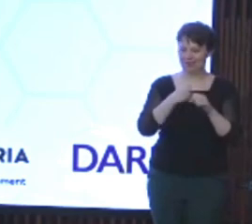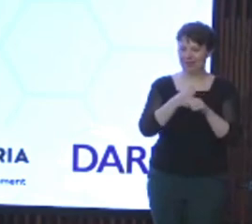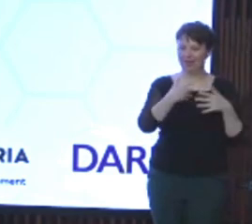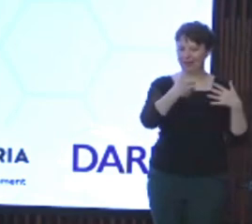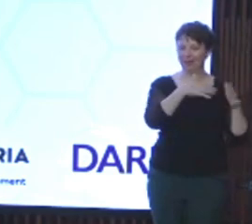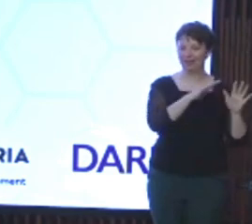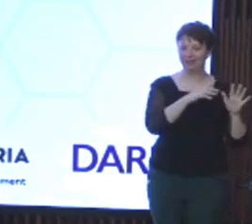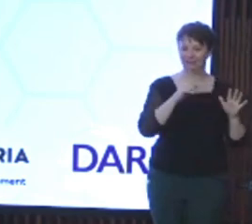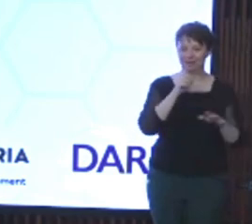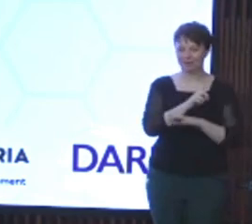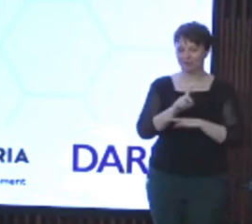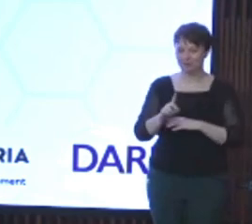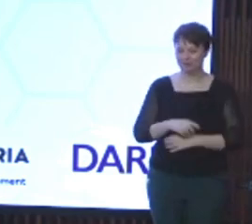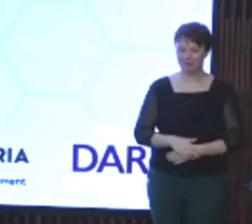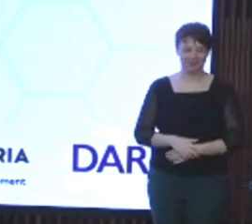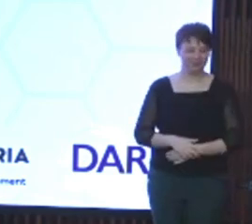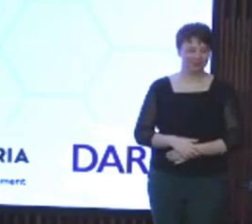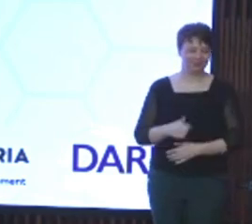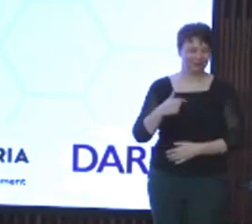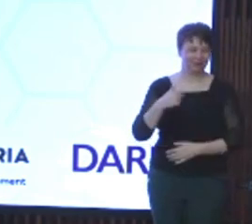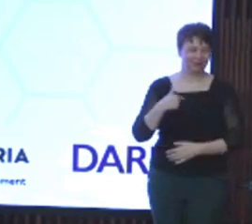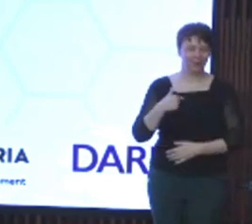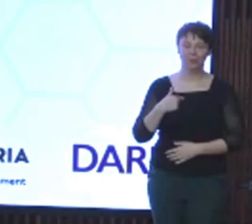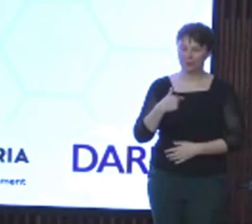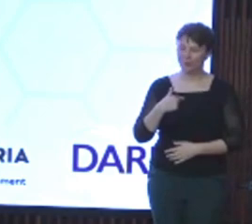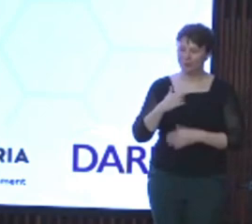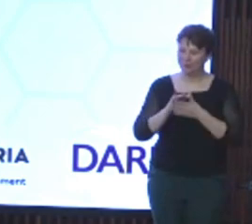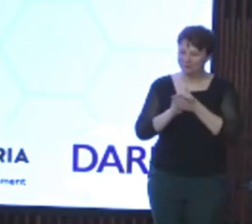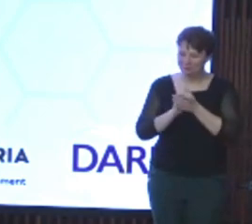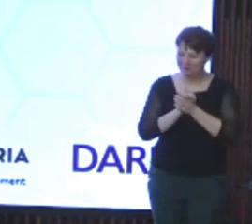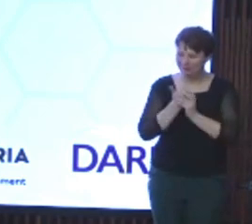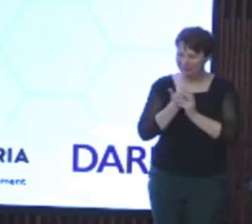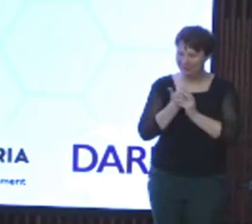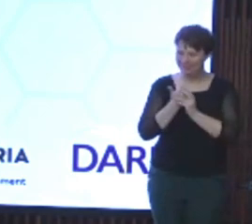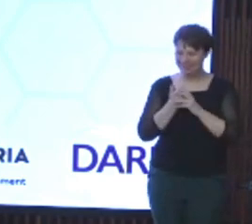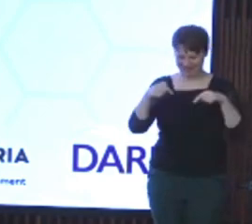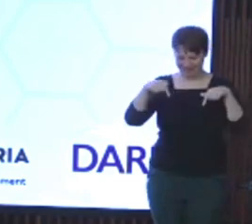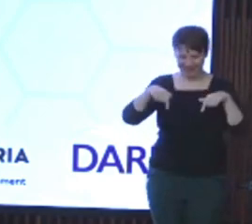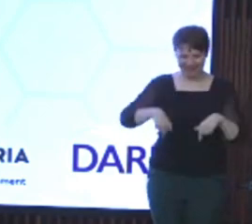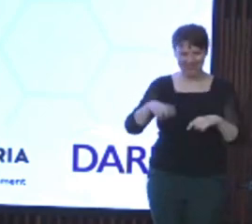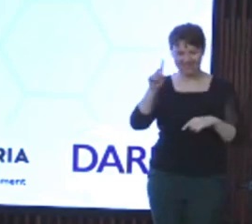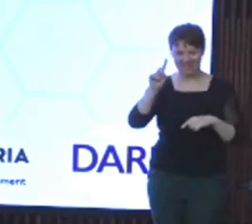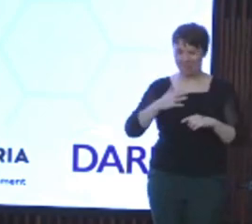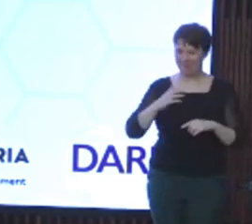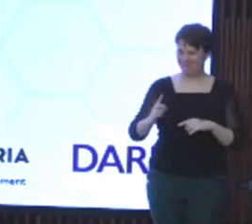I couldn't be more pleased to spend my first day in this way, sitting here and